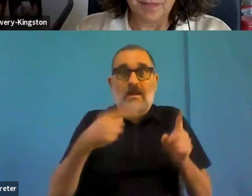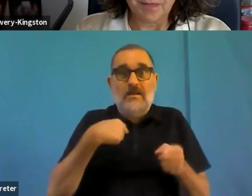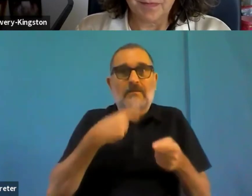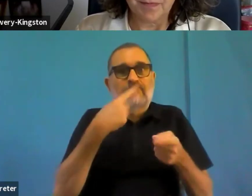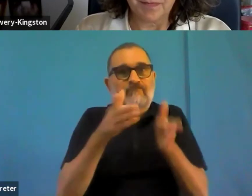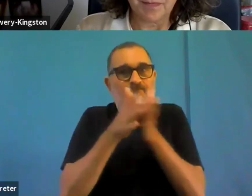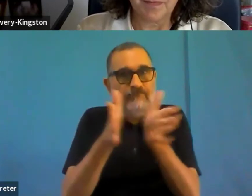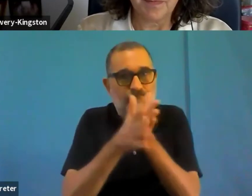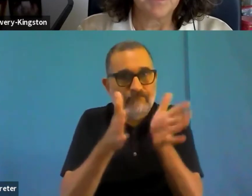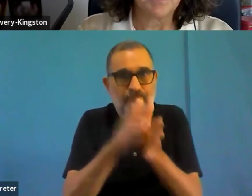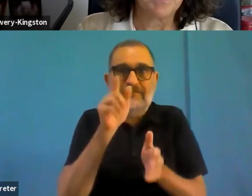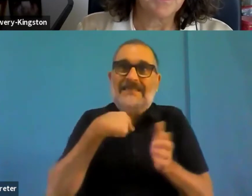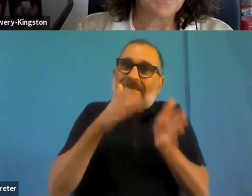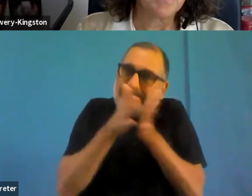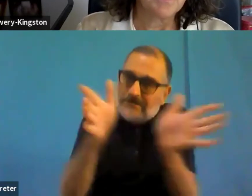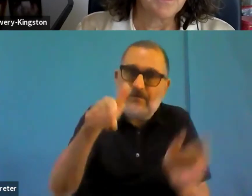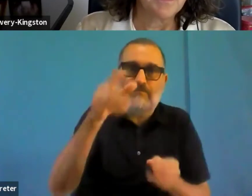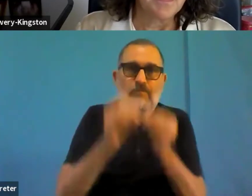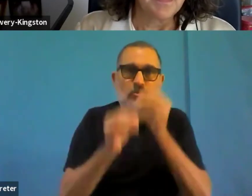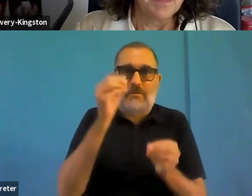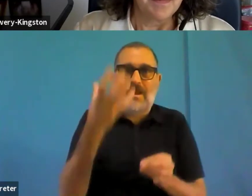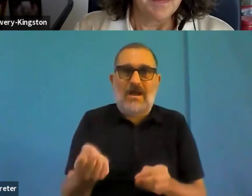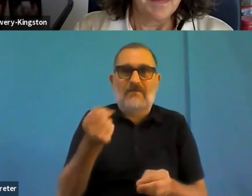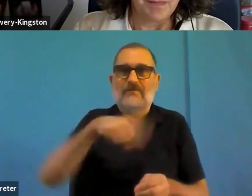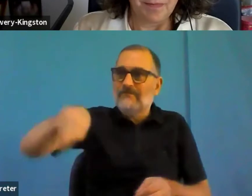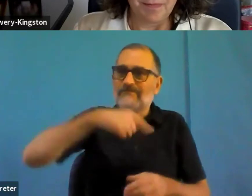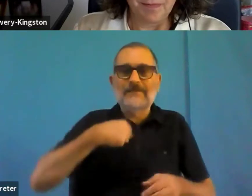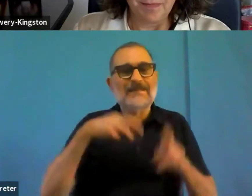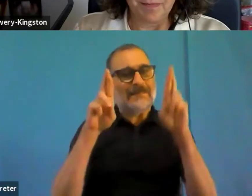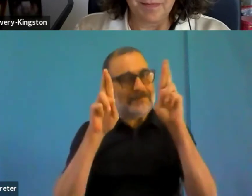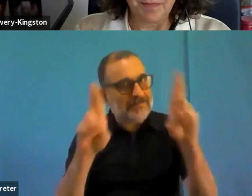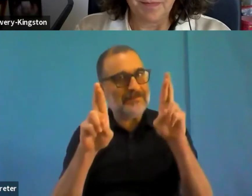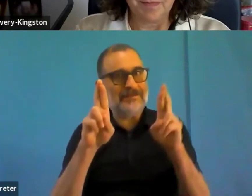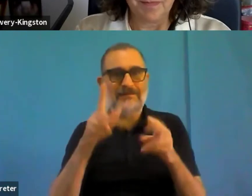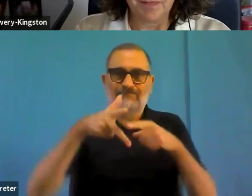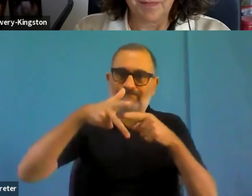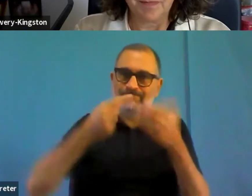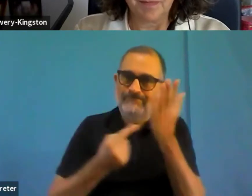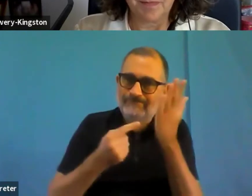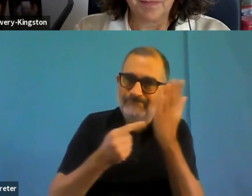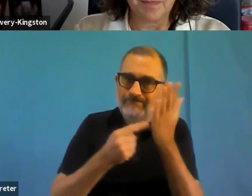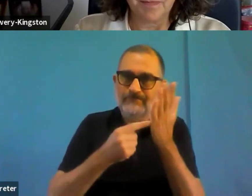So we really need to work here to find an accessible, easy guided application form or something like that.